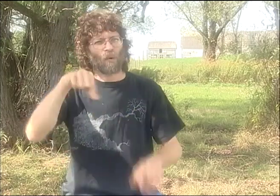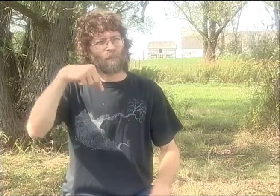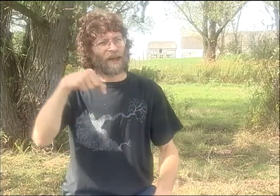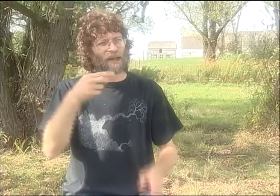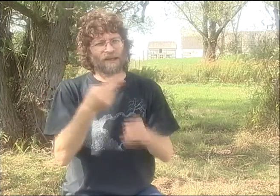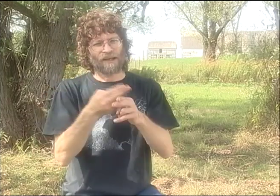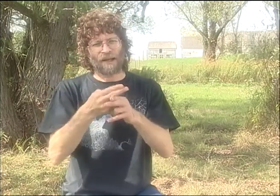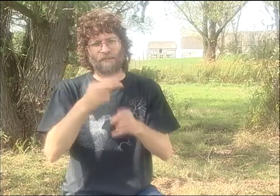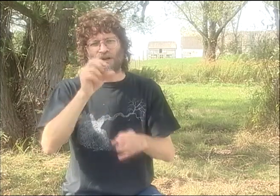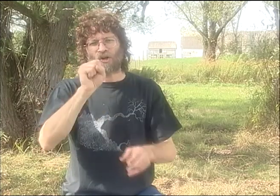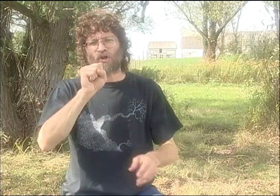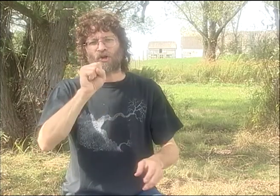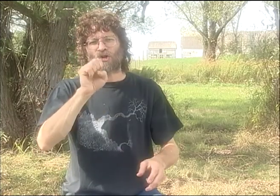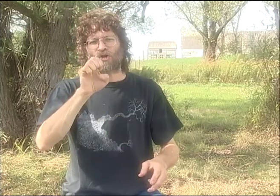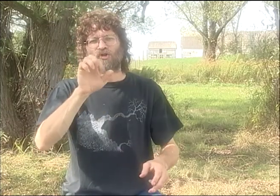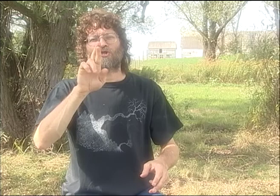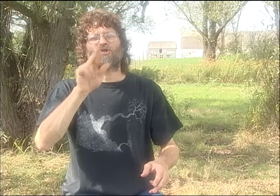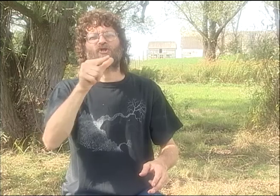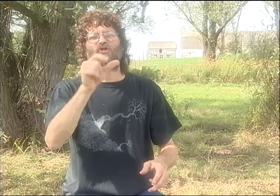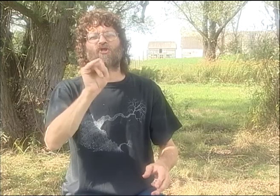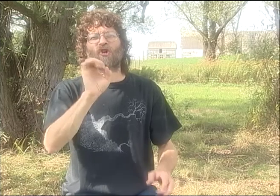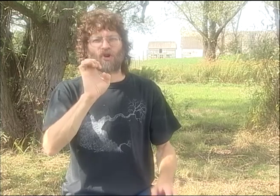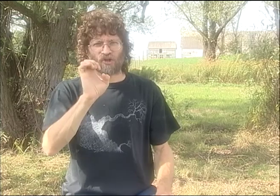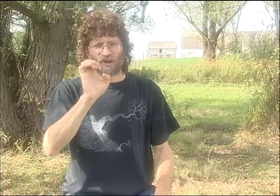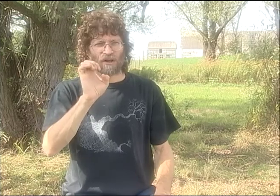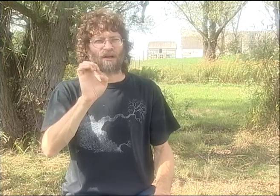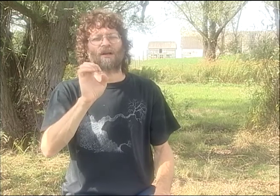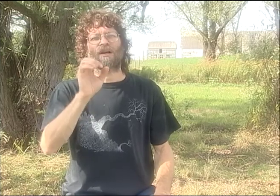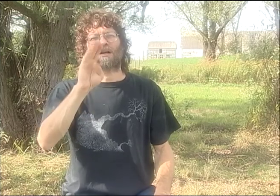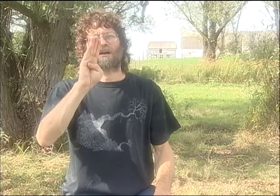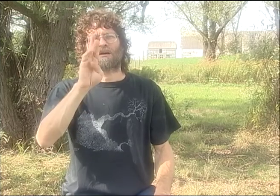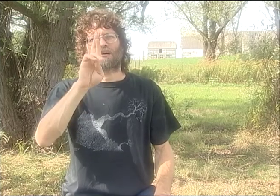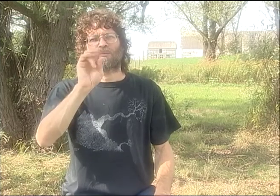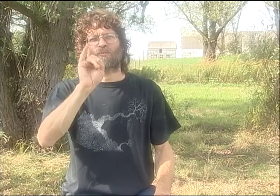AND WE BROUGHT IN TWO DEAF FOLKS FROM QUEBEC--